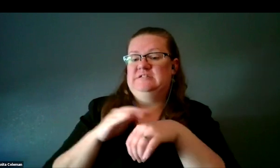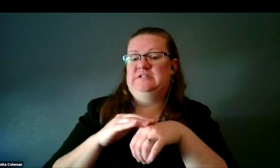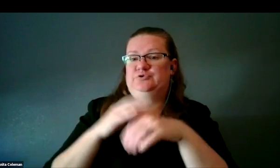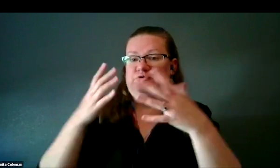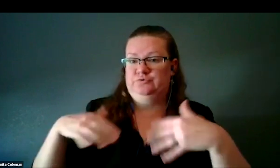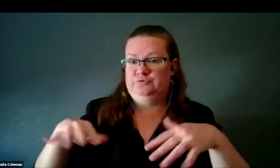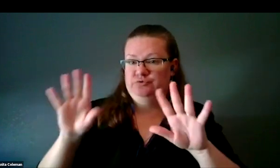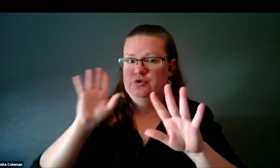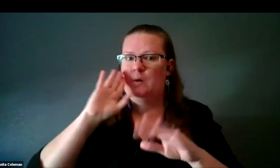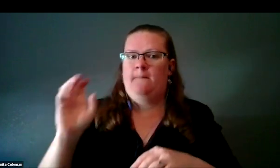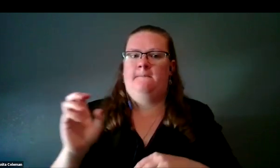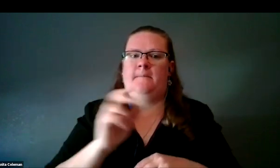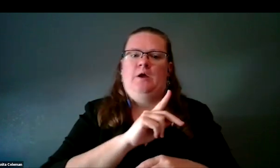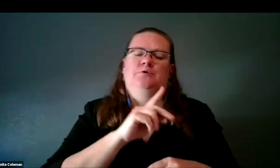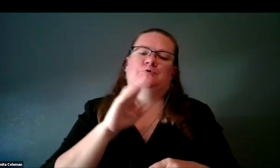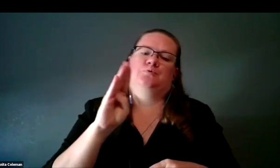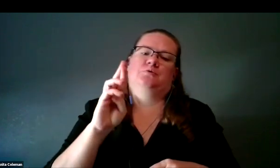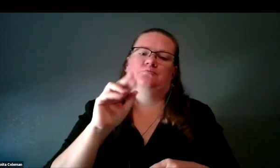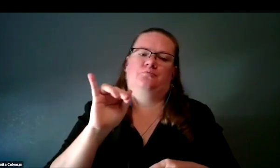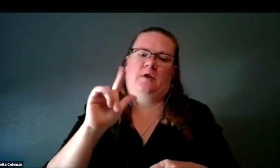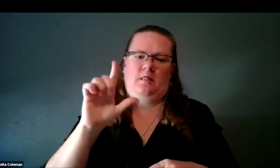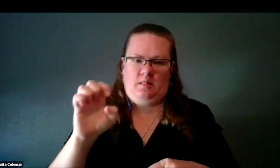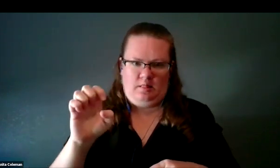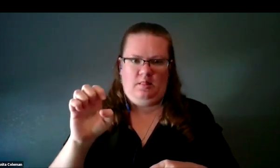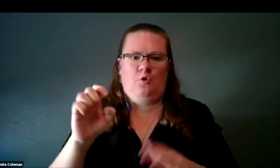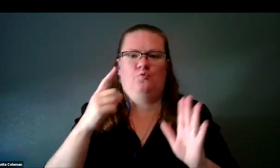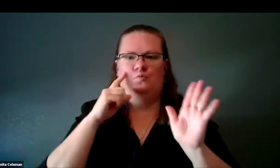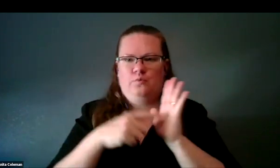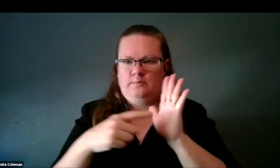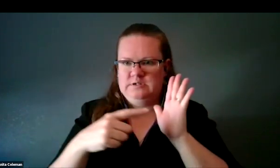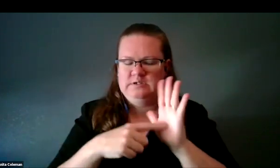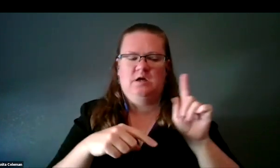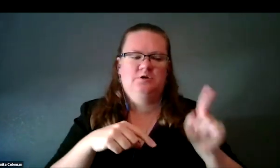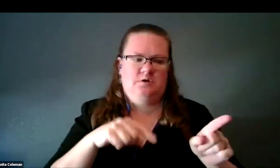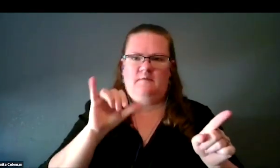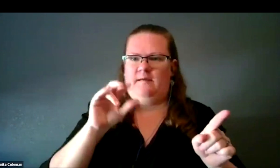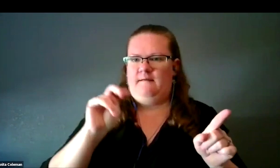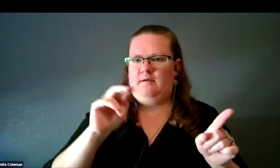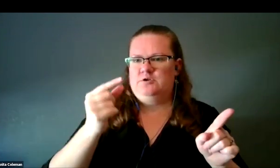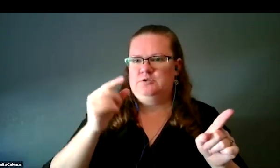to the Braille representation of NGC 602, looked at what the science team